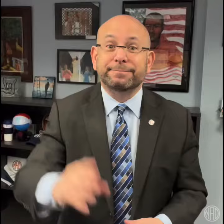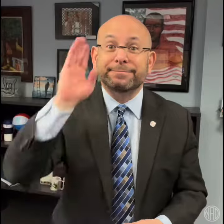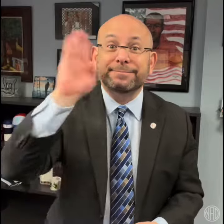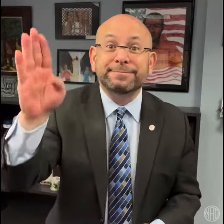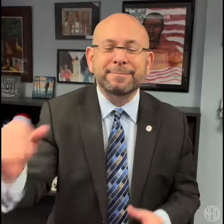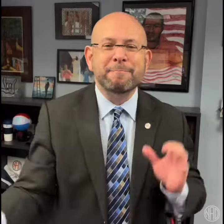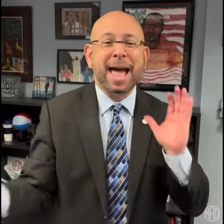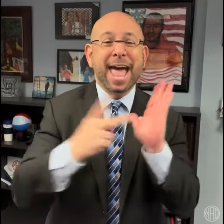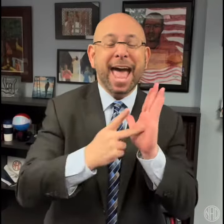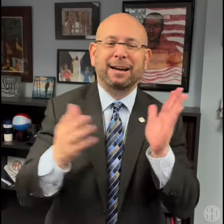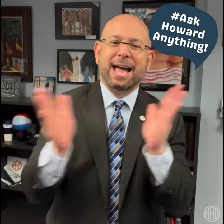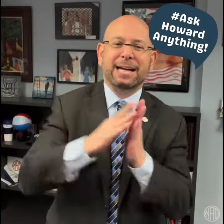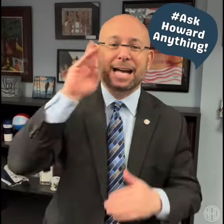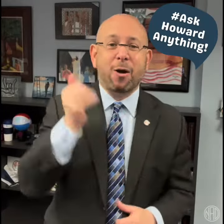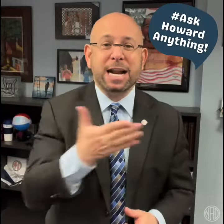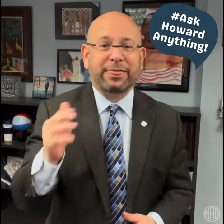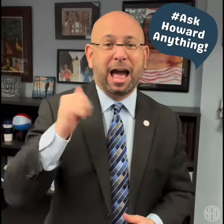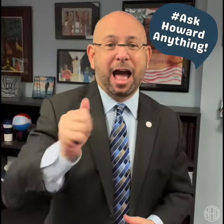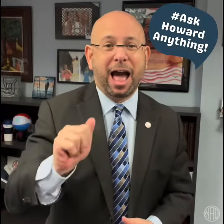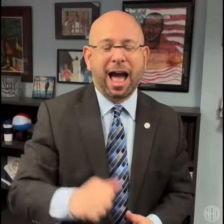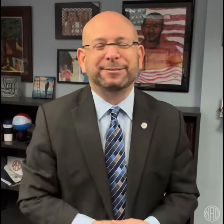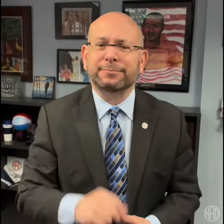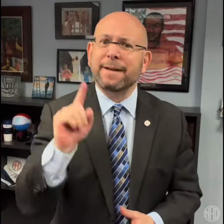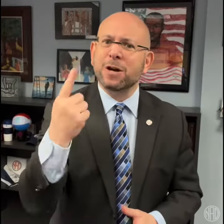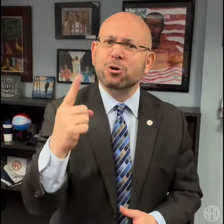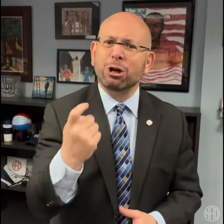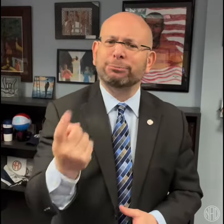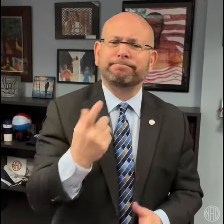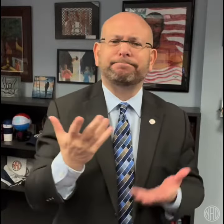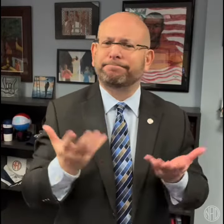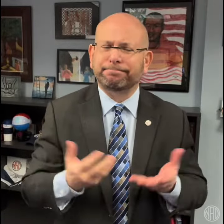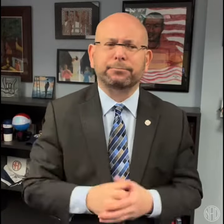Hello! We're bringing back the Ask Howard Anything #AHA series! Today's question is: